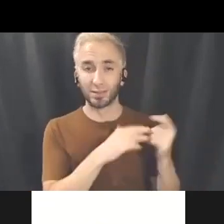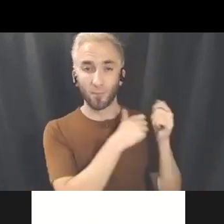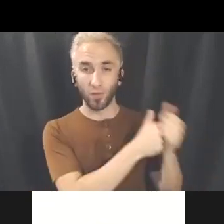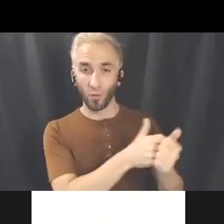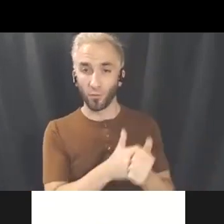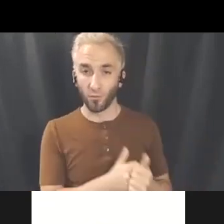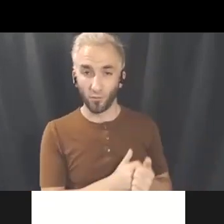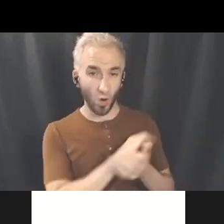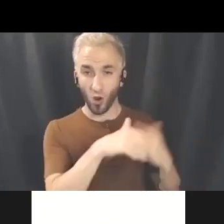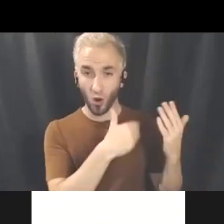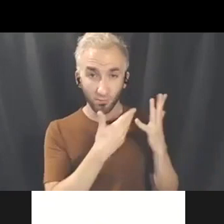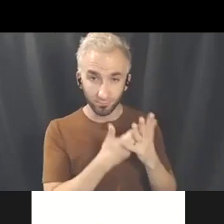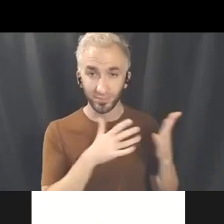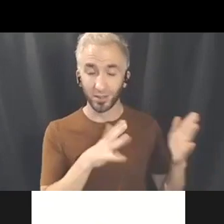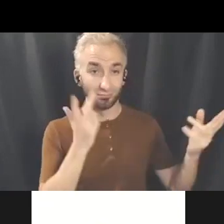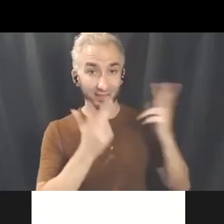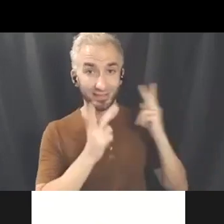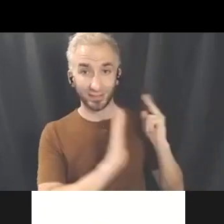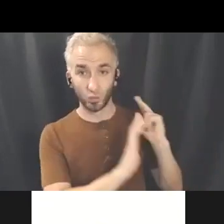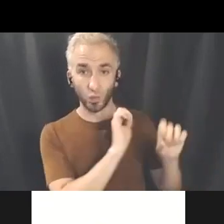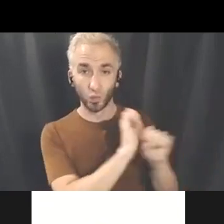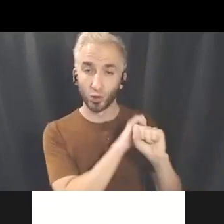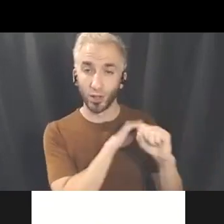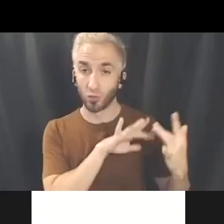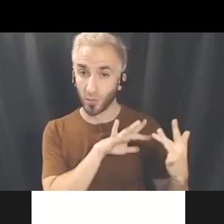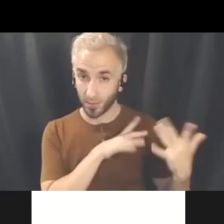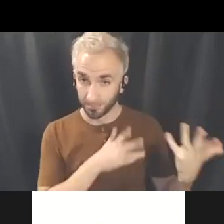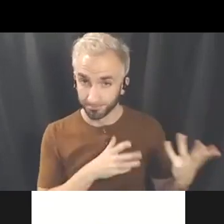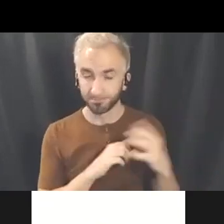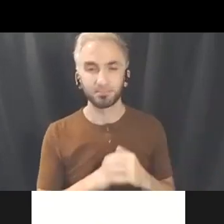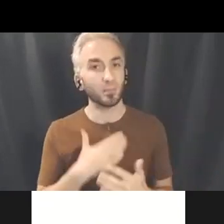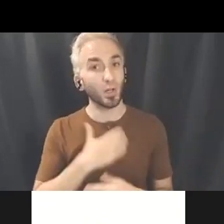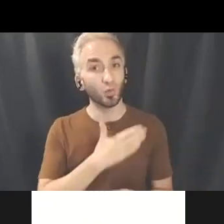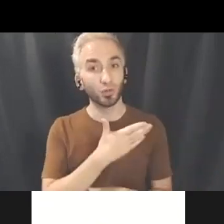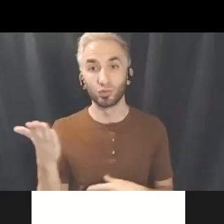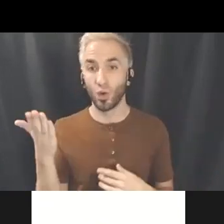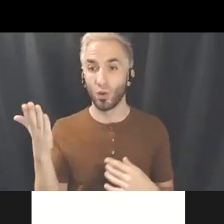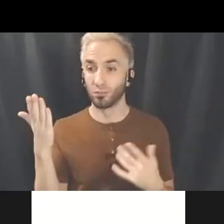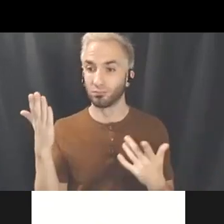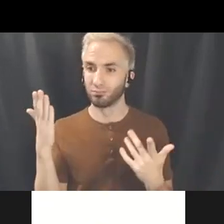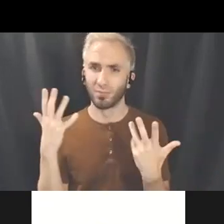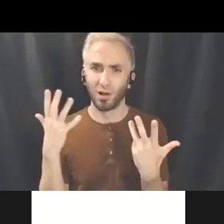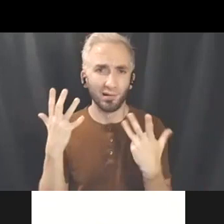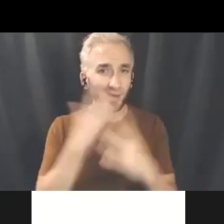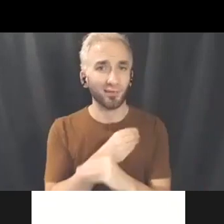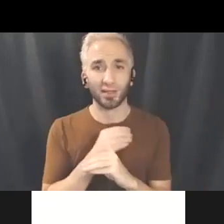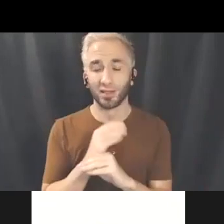their work and get in contact with them. But I wish you all a lovely rest of your Saturday.